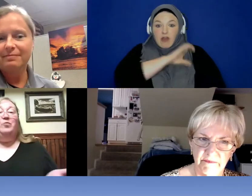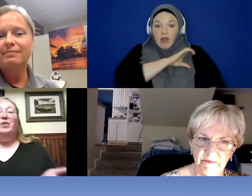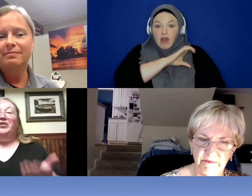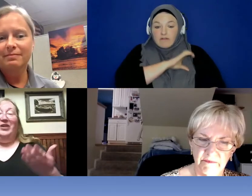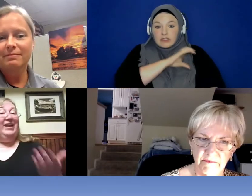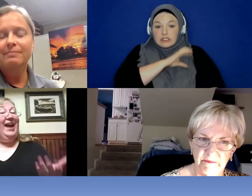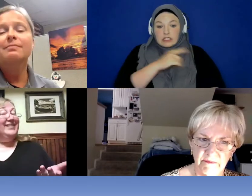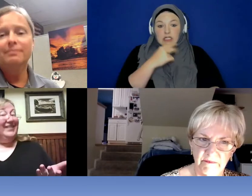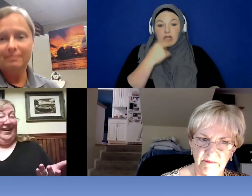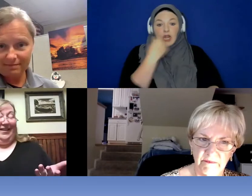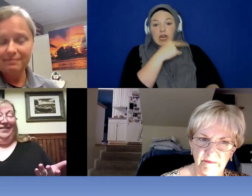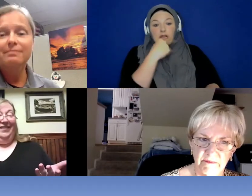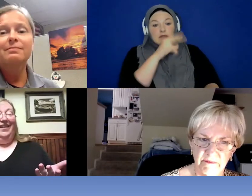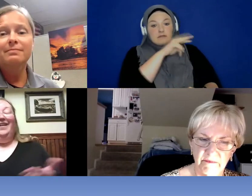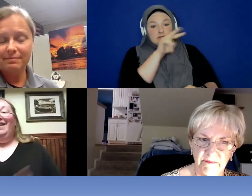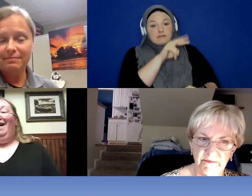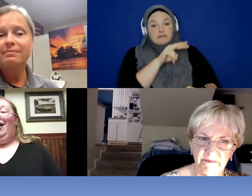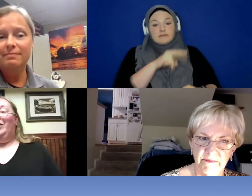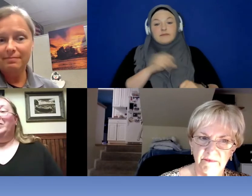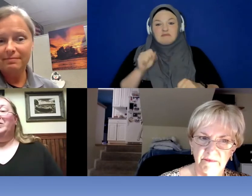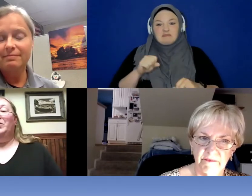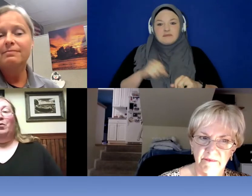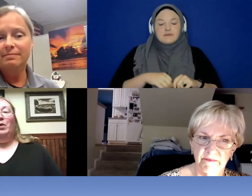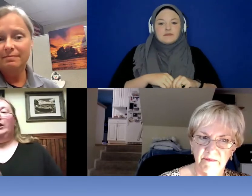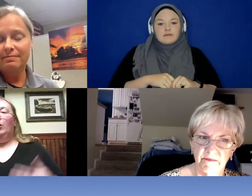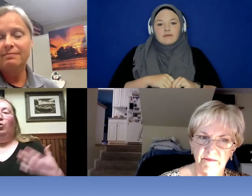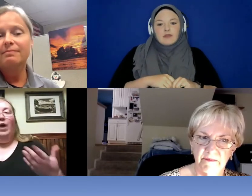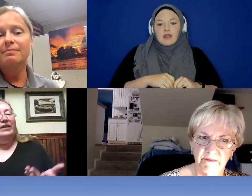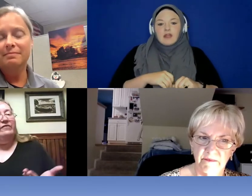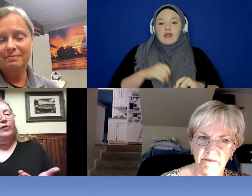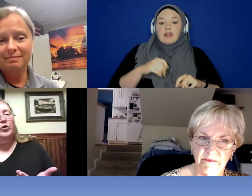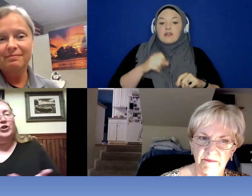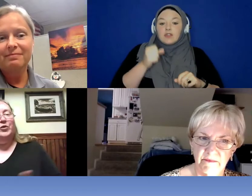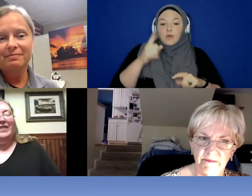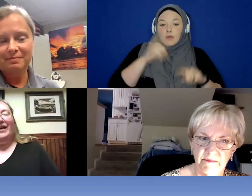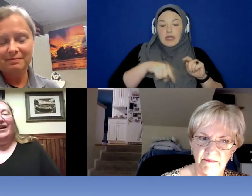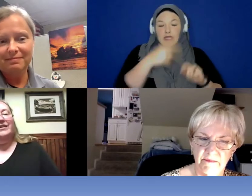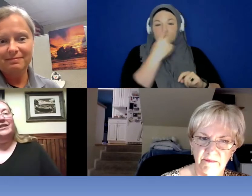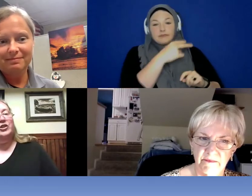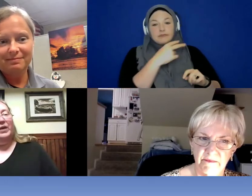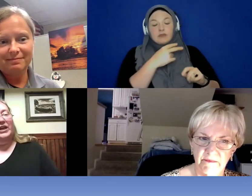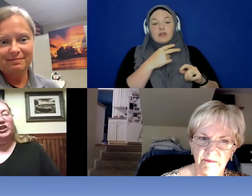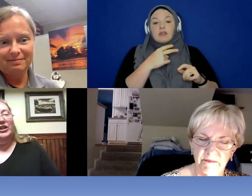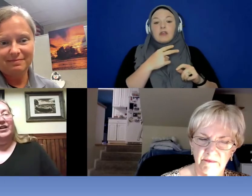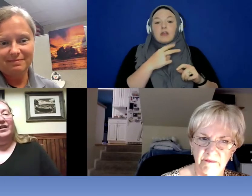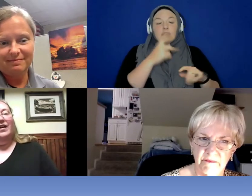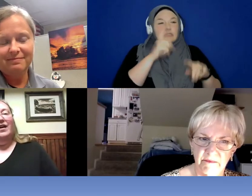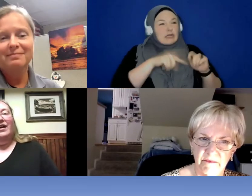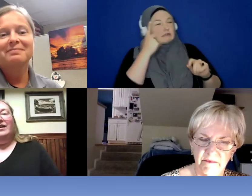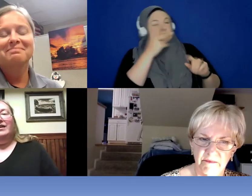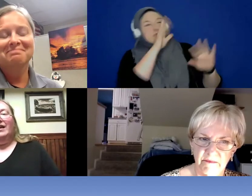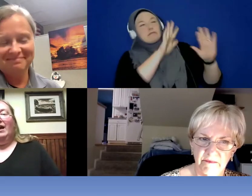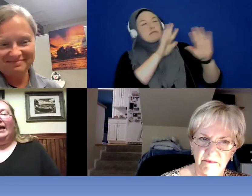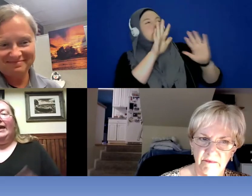what they are evening asking. You know, what can folks do in that kind of situation, and